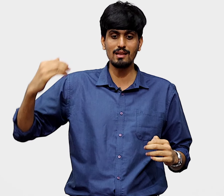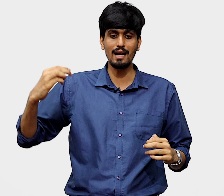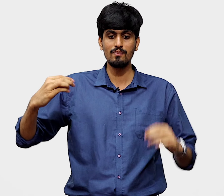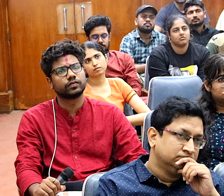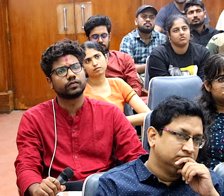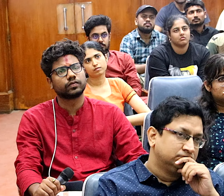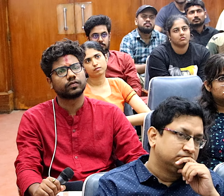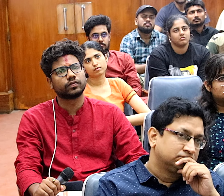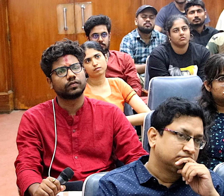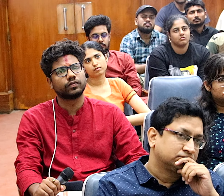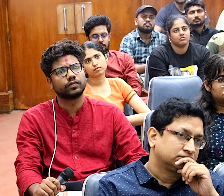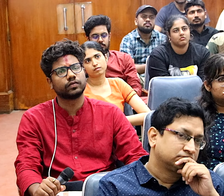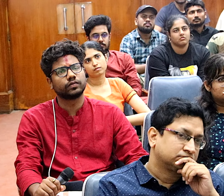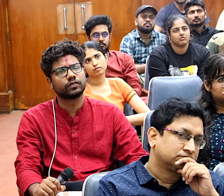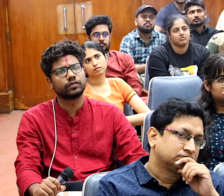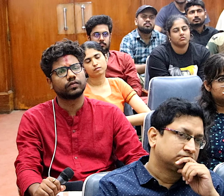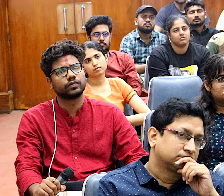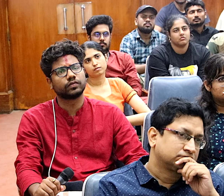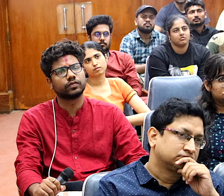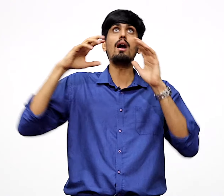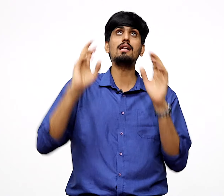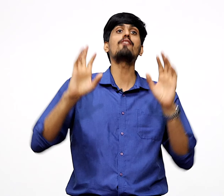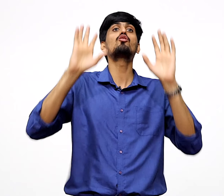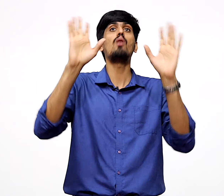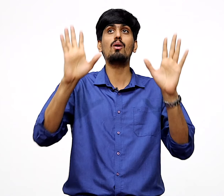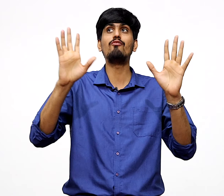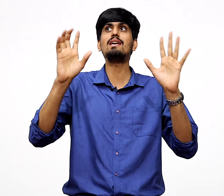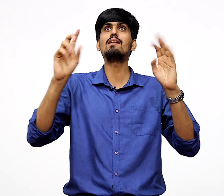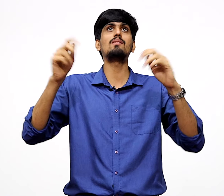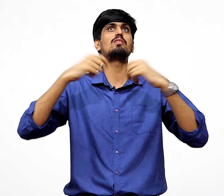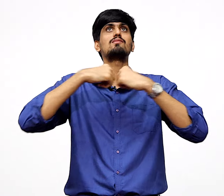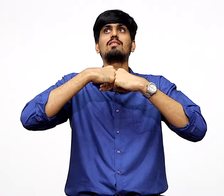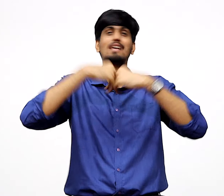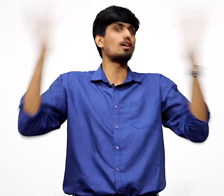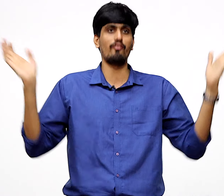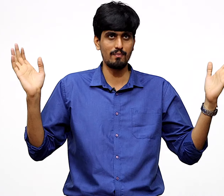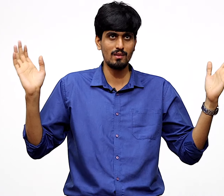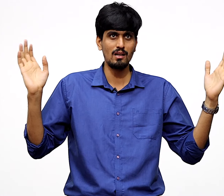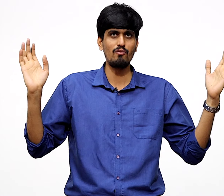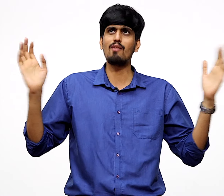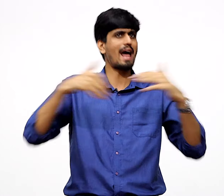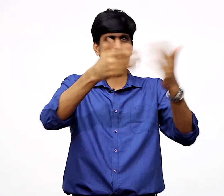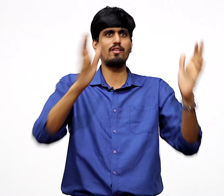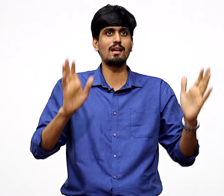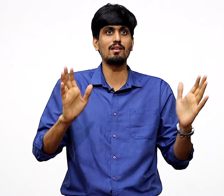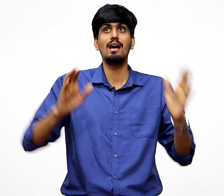that many new vegan brands are coming and what if tomorrow veganism just kicks off? We have lakhs of vegans.